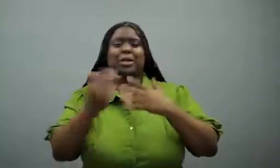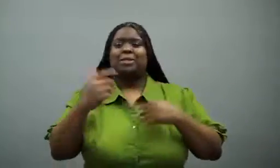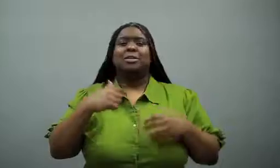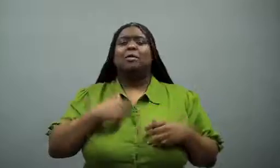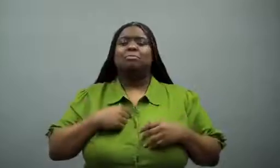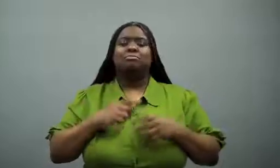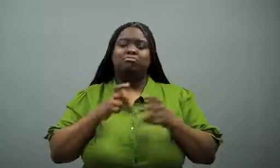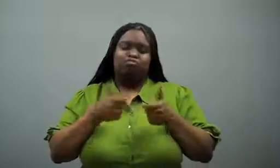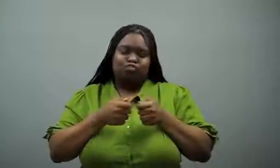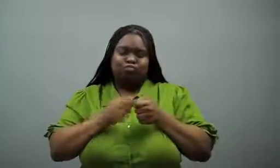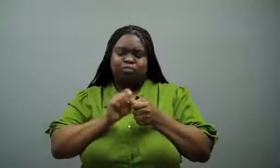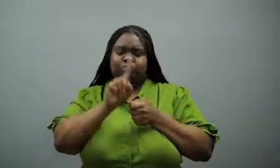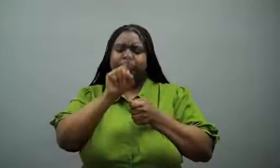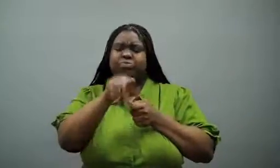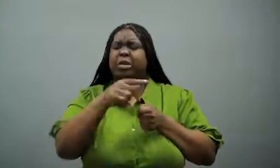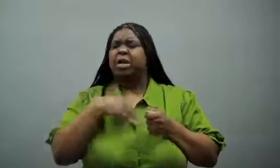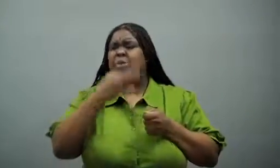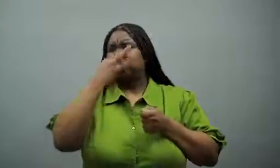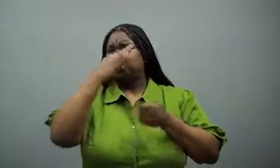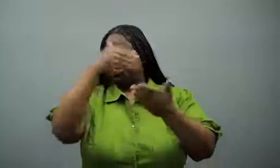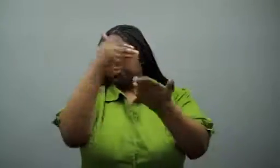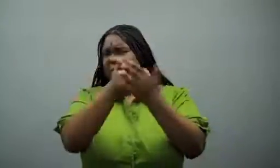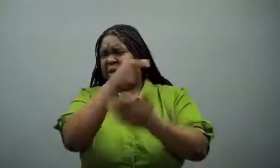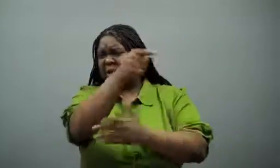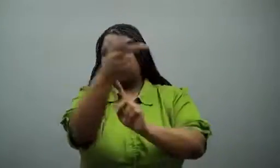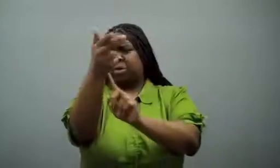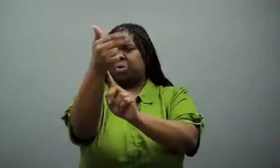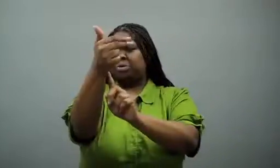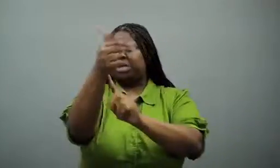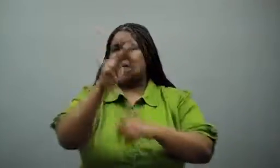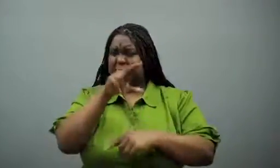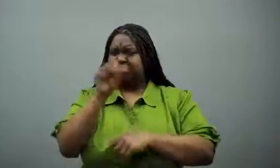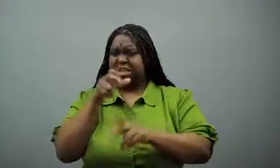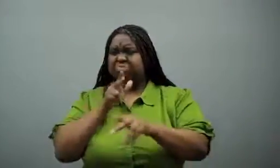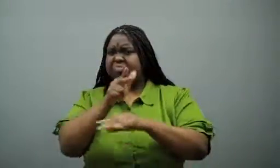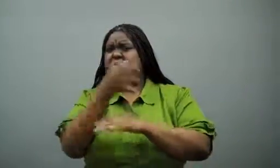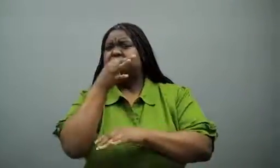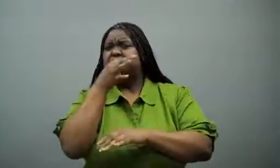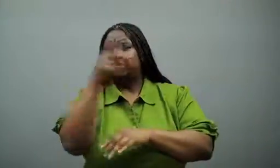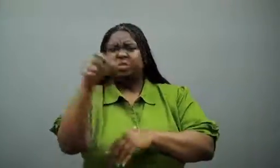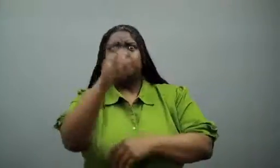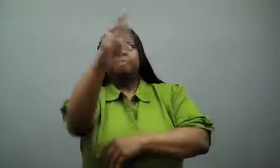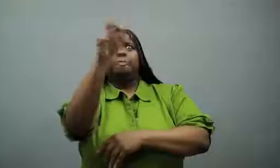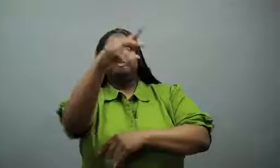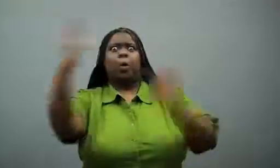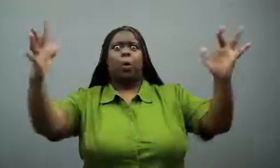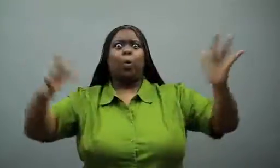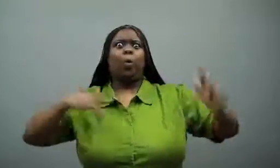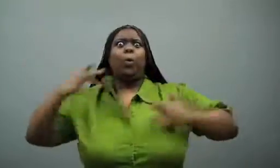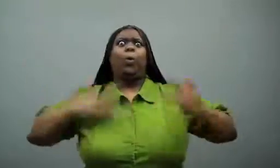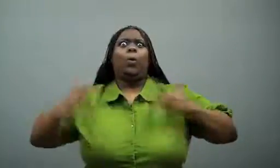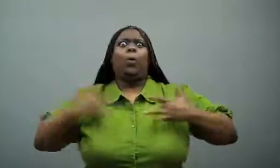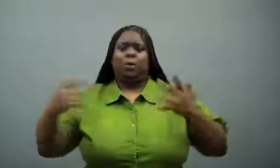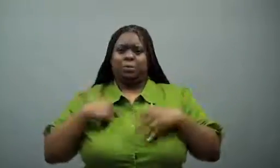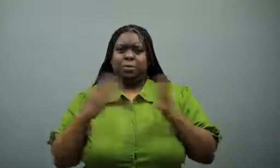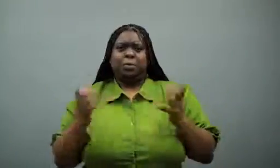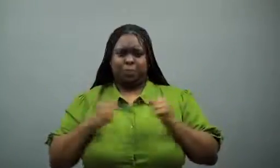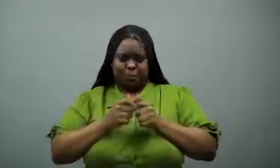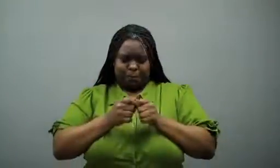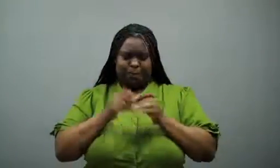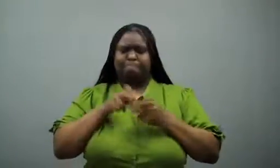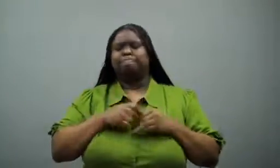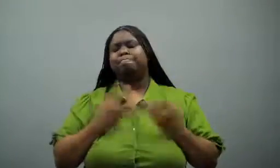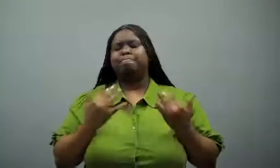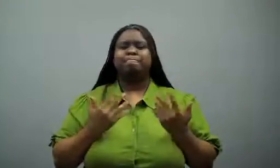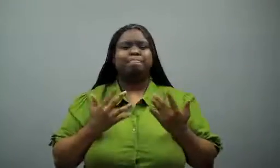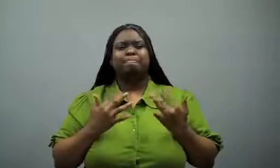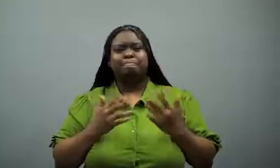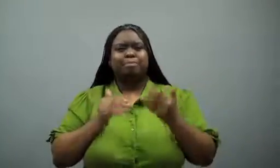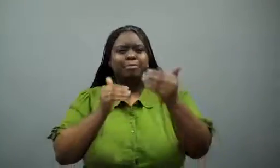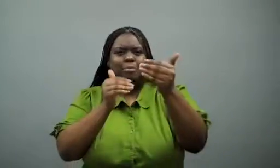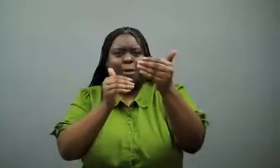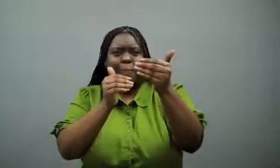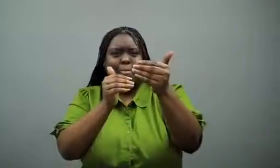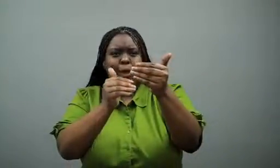I texted my friend to let her know the bus would be at the hotel soon.